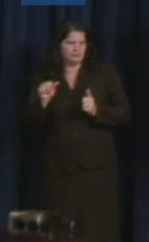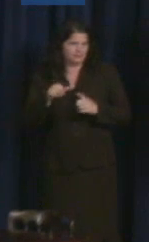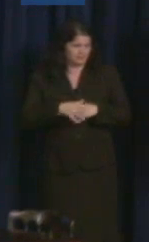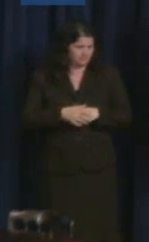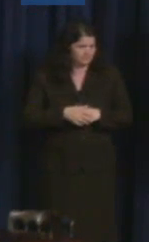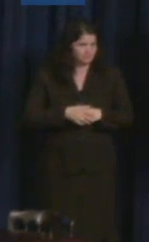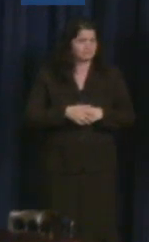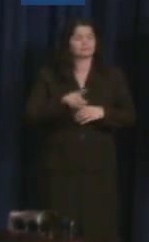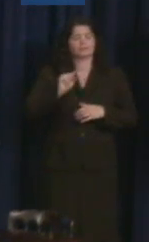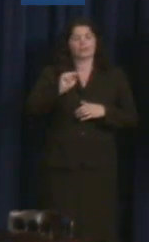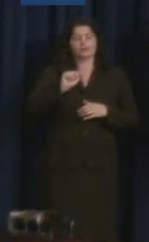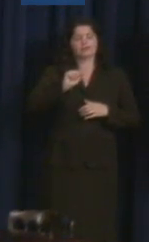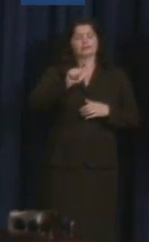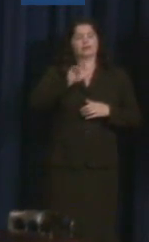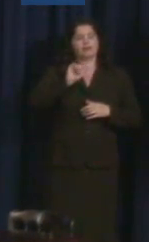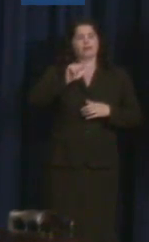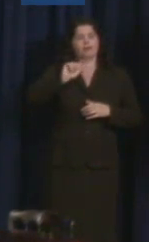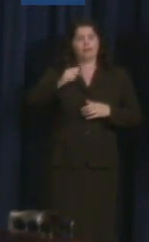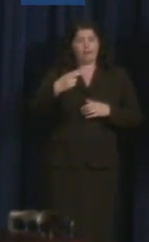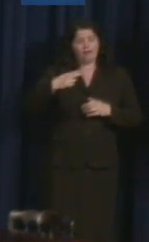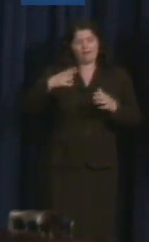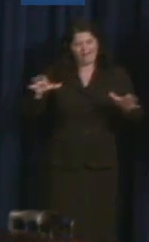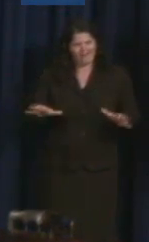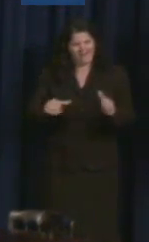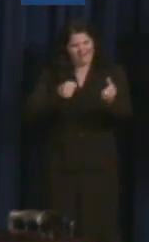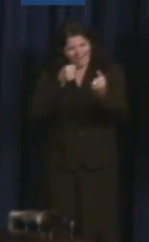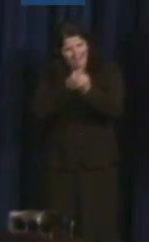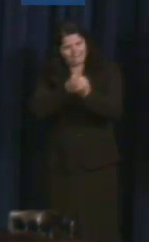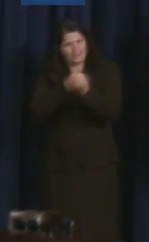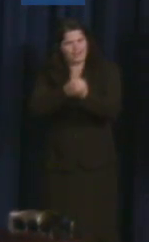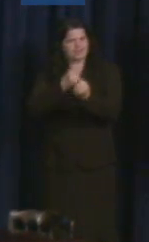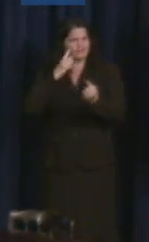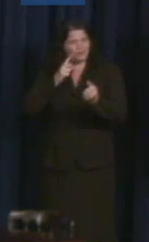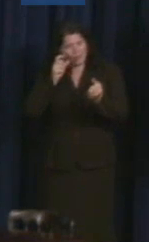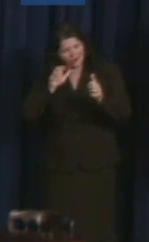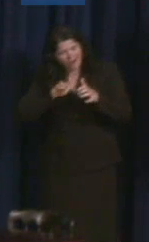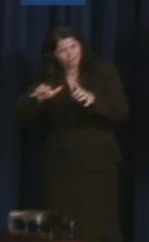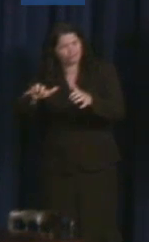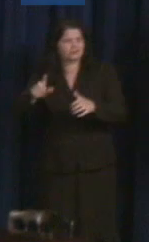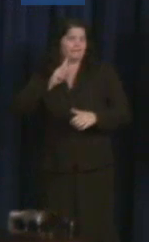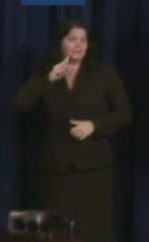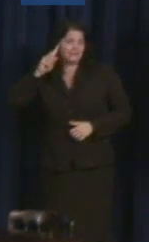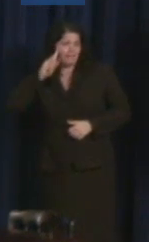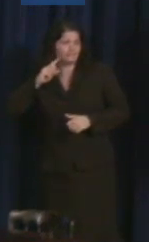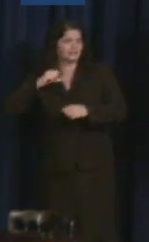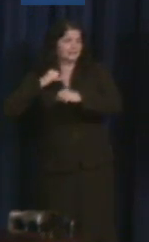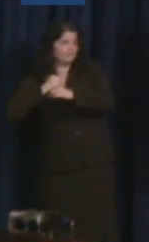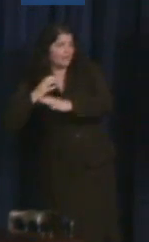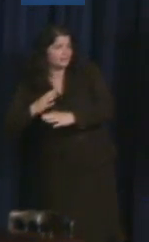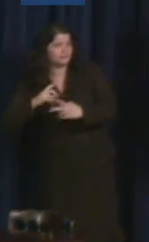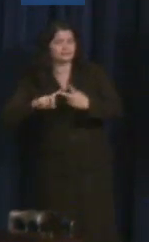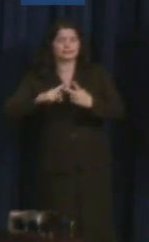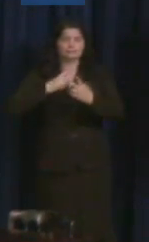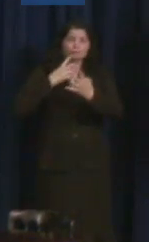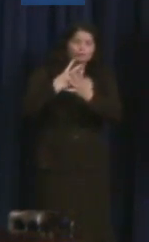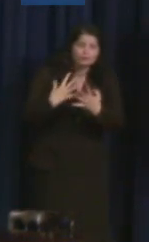Talila advocates with and for hundreds of deaf defendants, prisoners, and return citizens, and trains